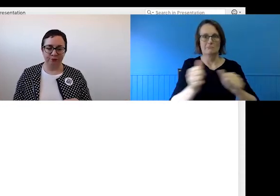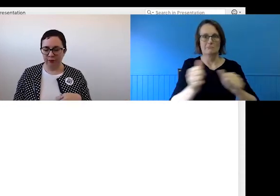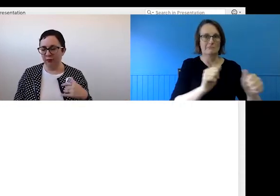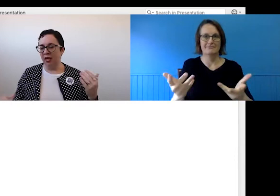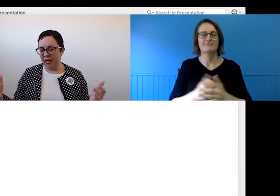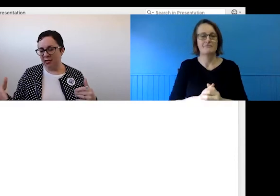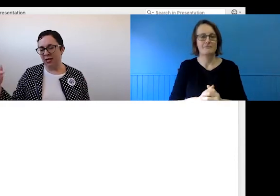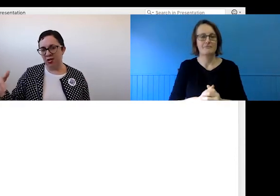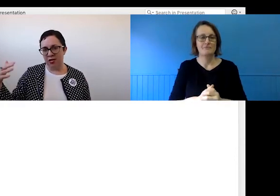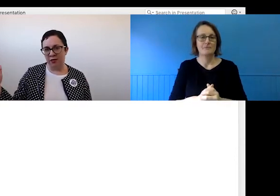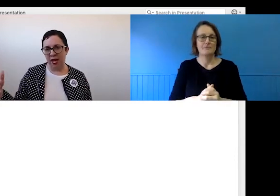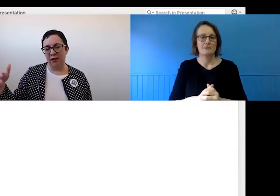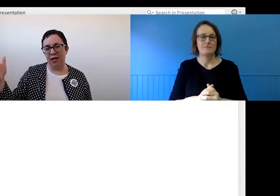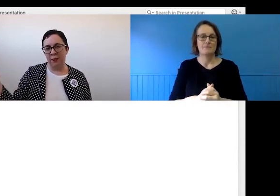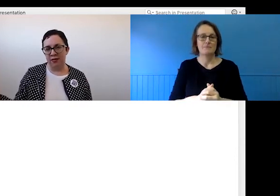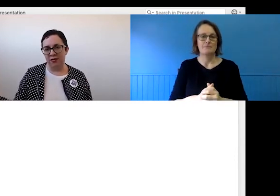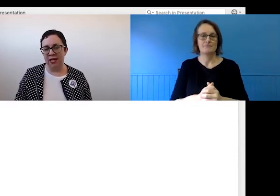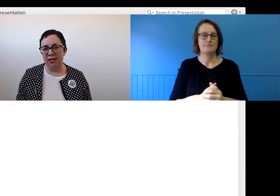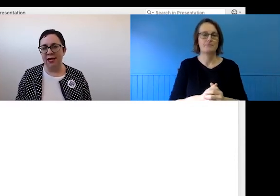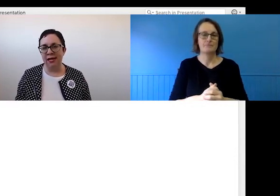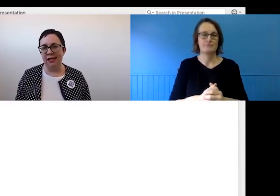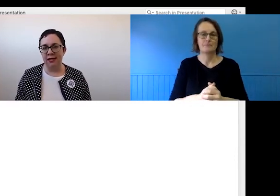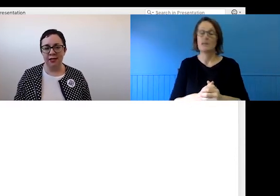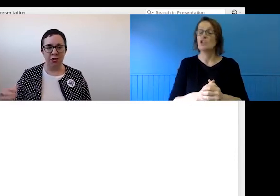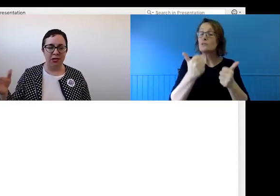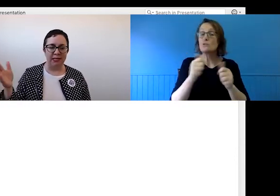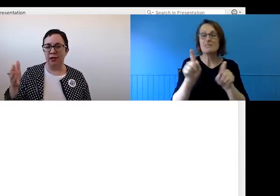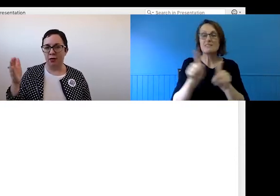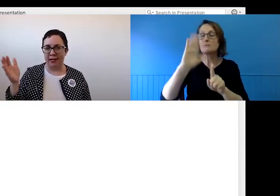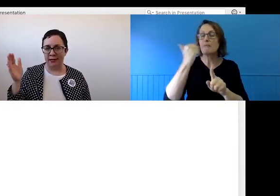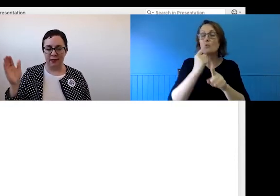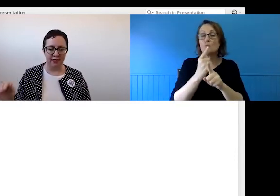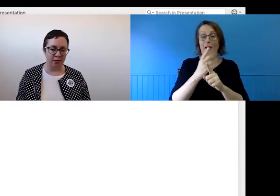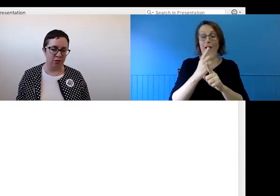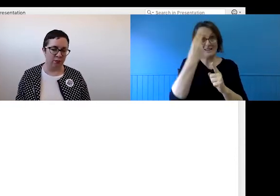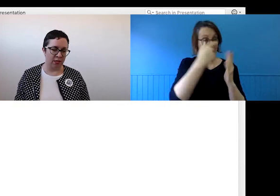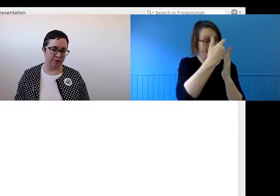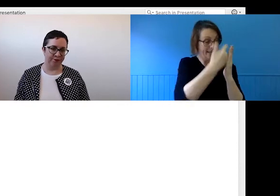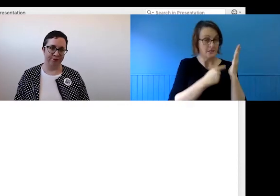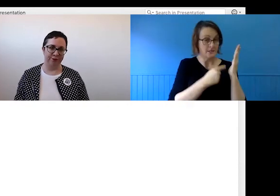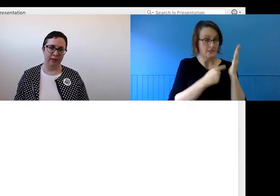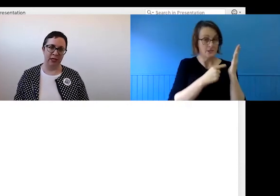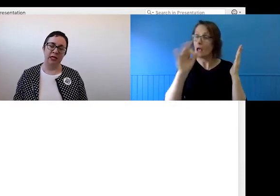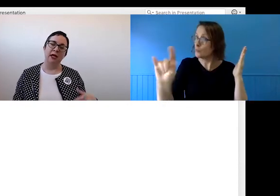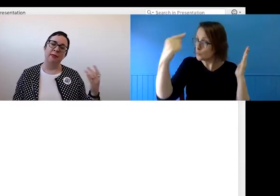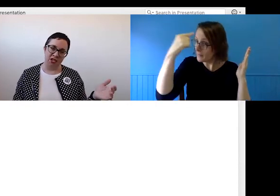As I said, keep a list of attendees handy so you can see who hasn't contributed.